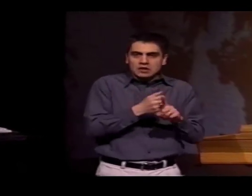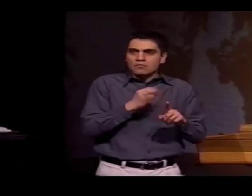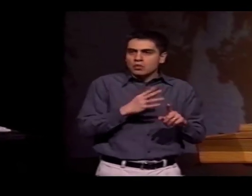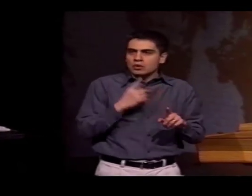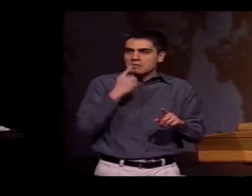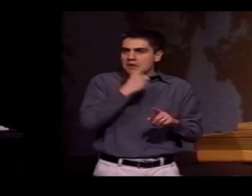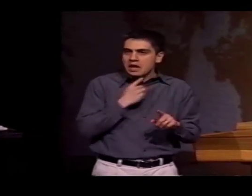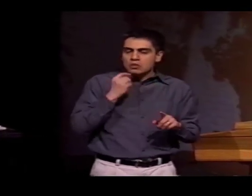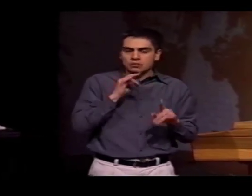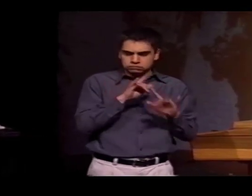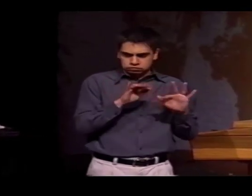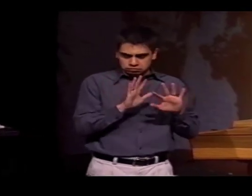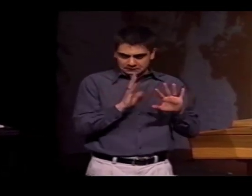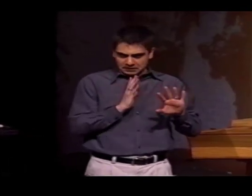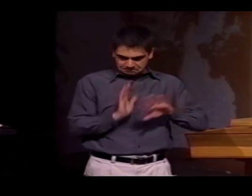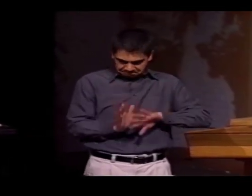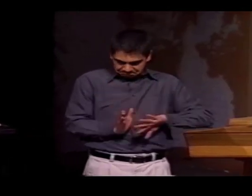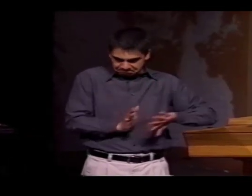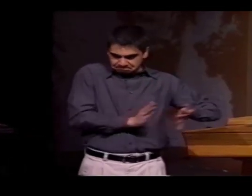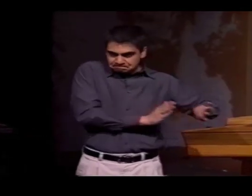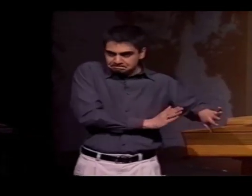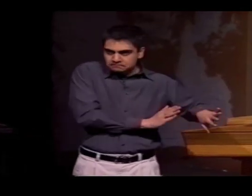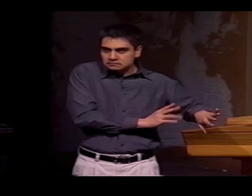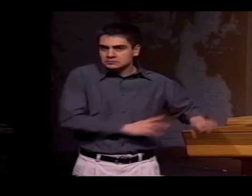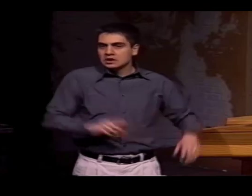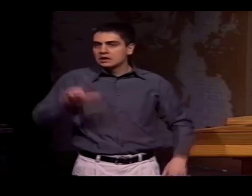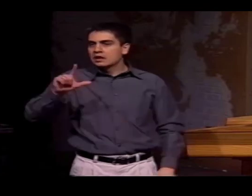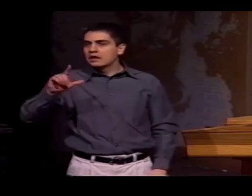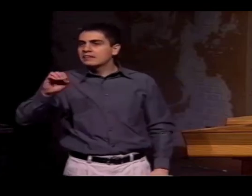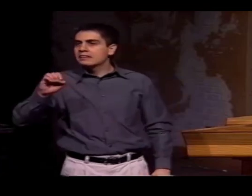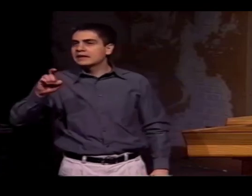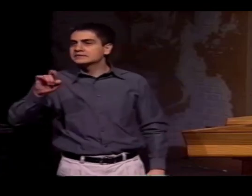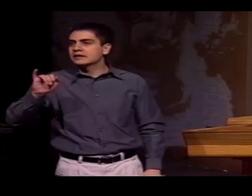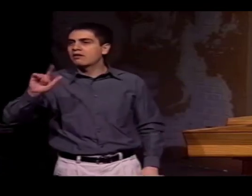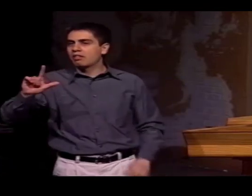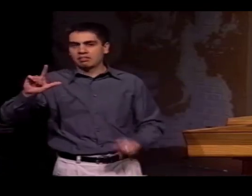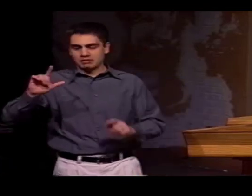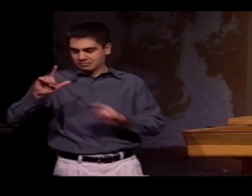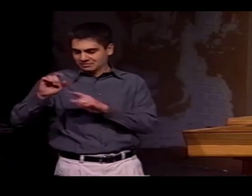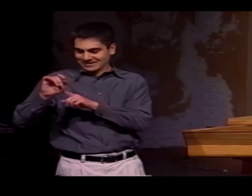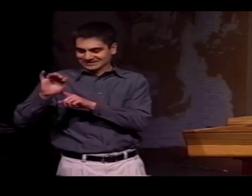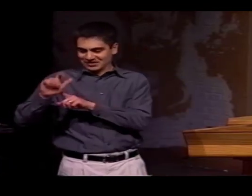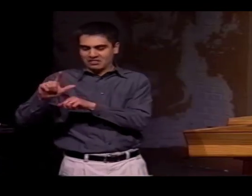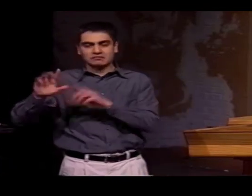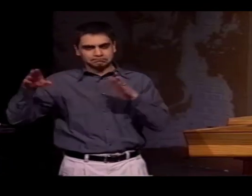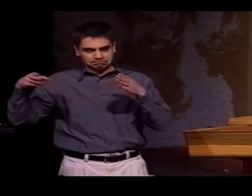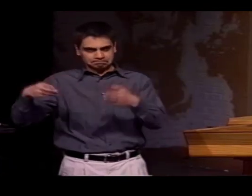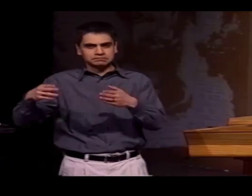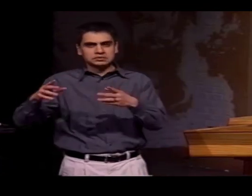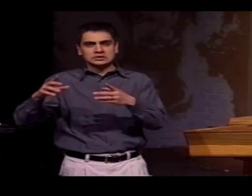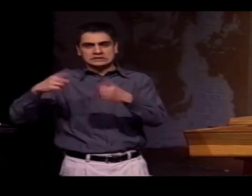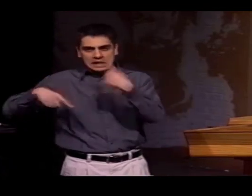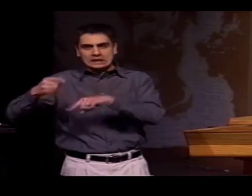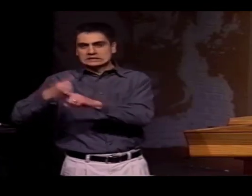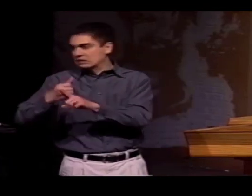NOW, I CAN GIVE YOU A LOT OF EXAMPLES OF PHONOLOGICAL DIFFERENCES AND INFLUENCES,